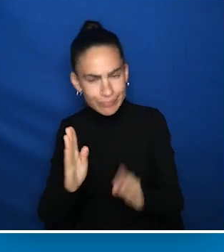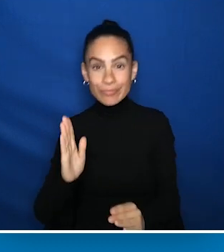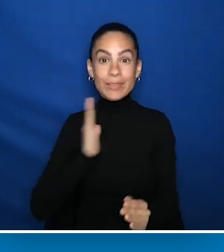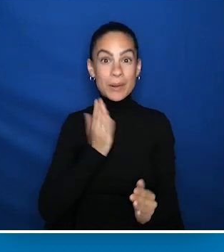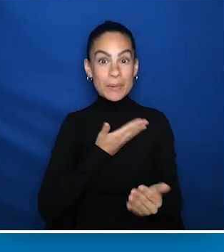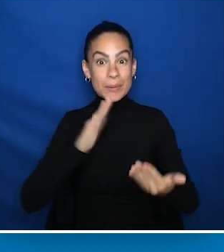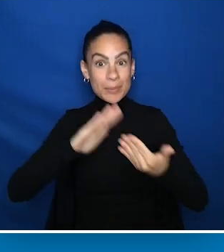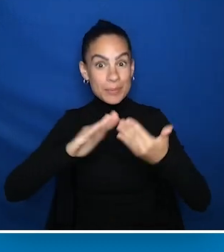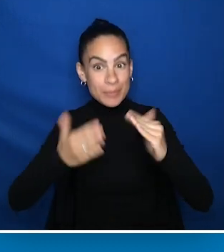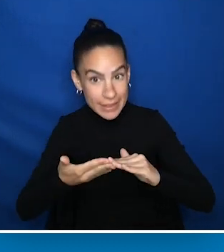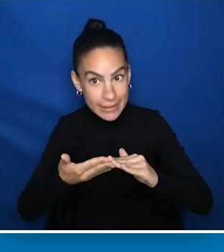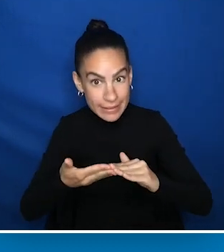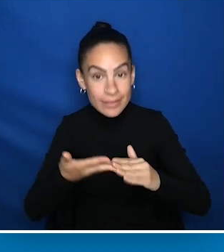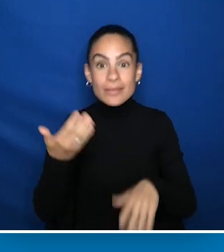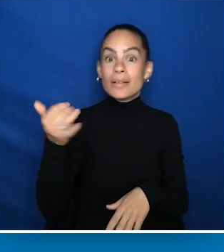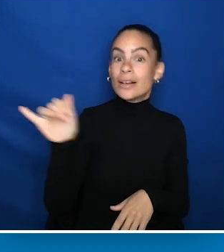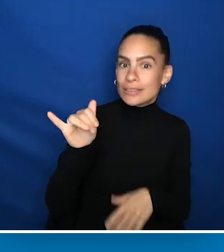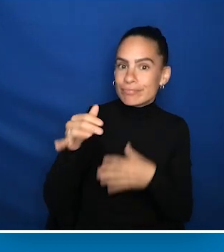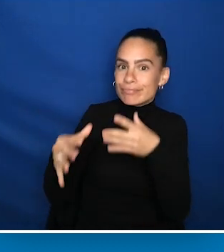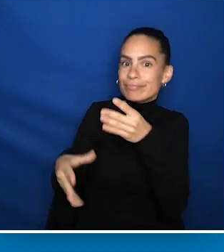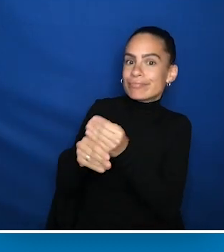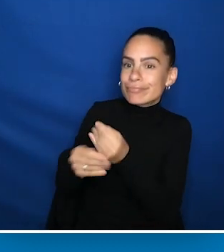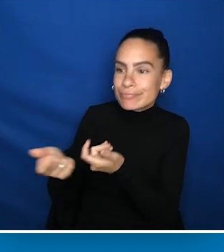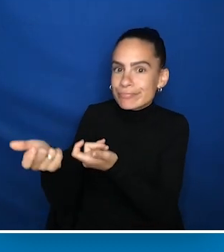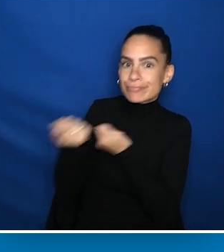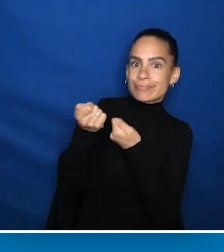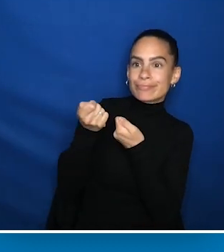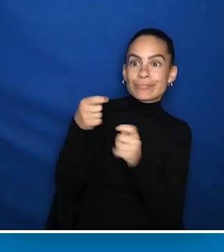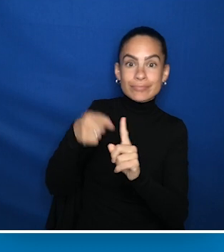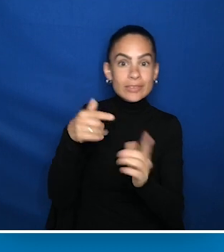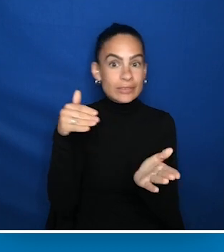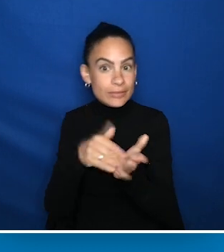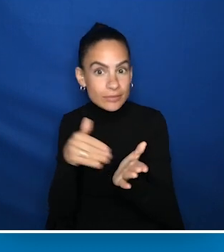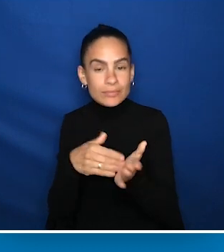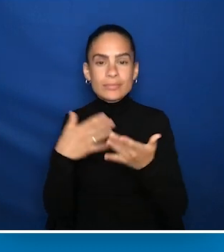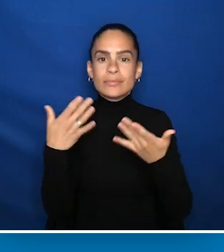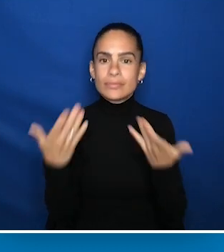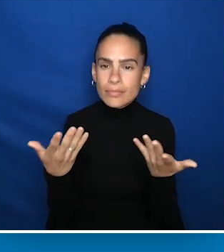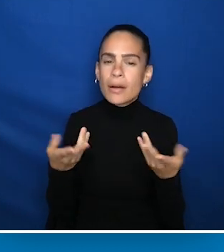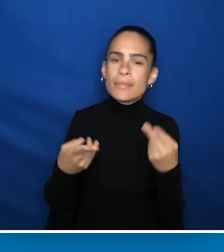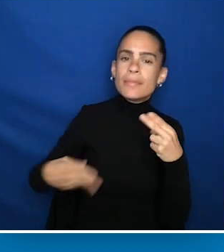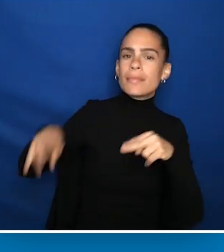for physicians to treat us in the form of higher CMS reimbursement rates for physician services.